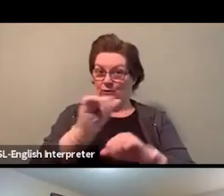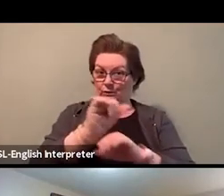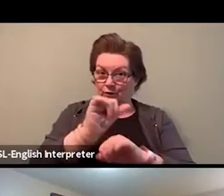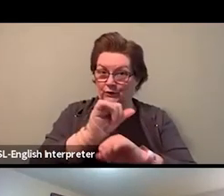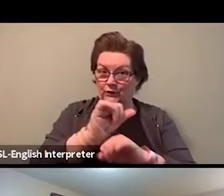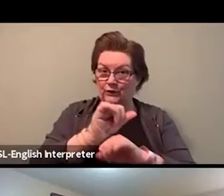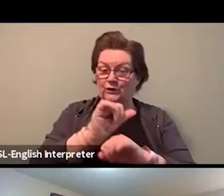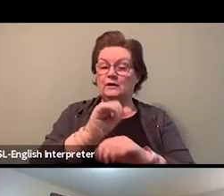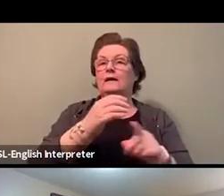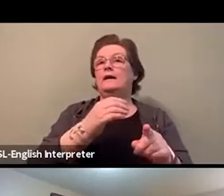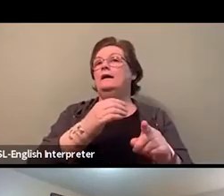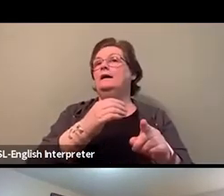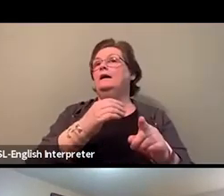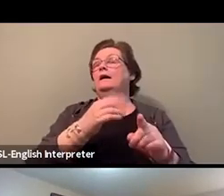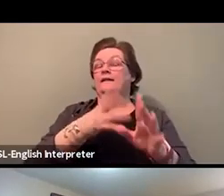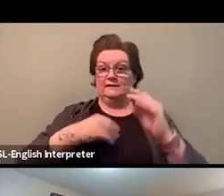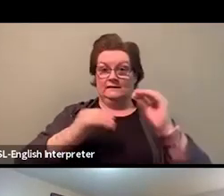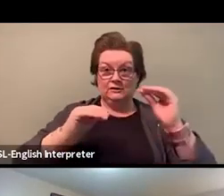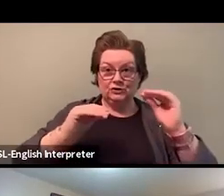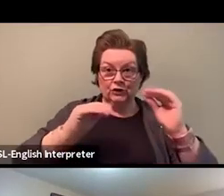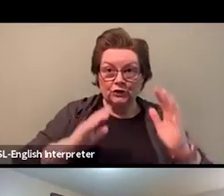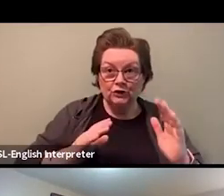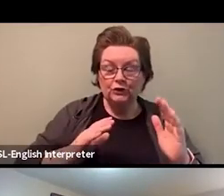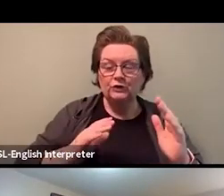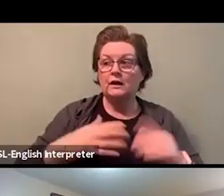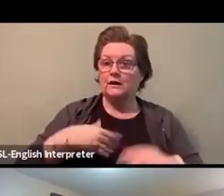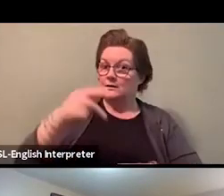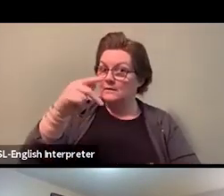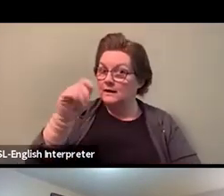As I mentioned, PSWs, essential workers, cashiers,